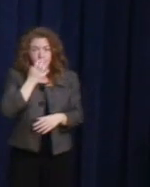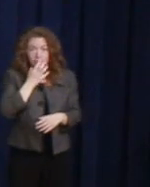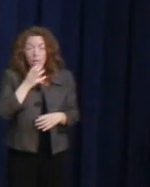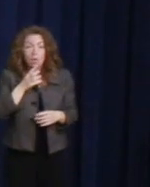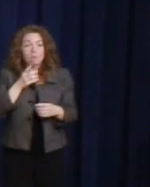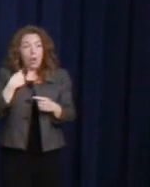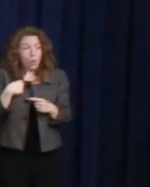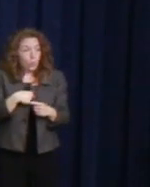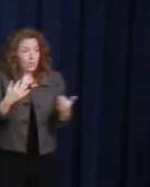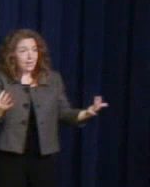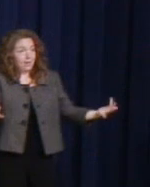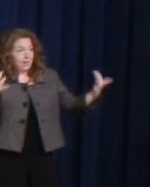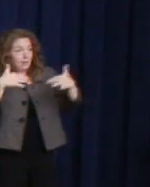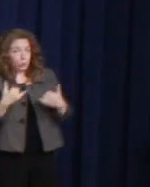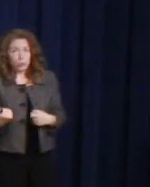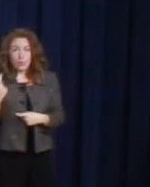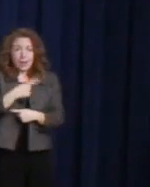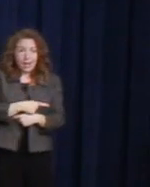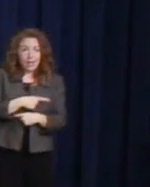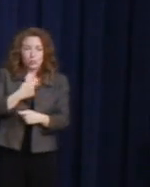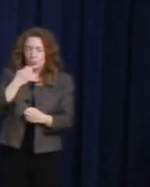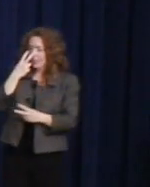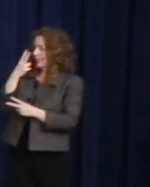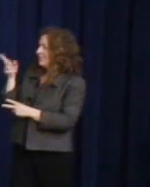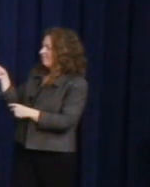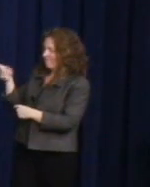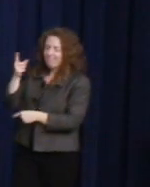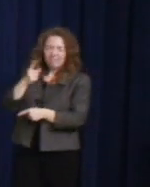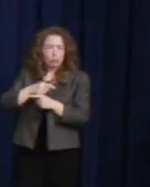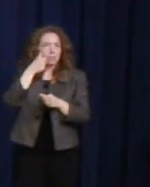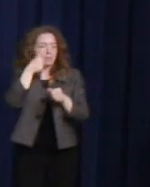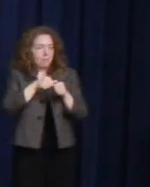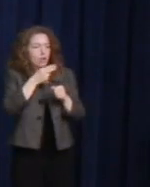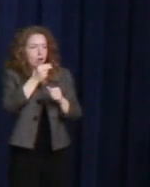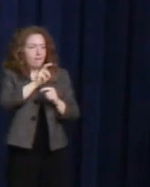courage and conviction, I am well aware that